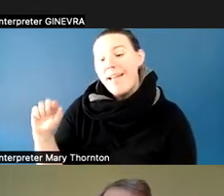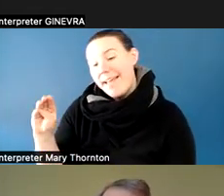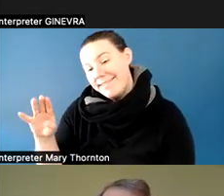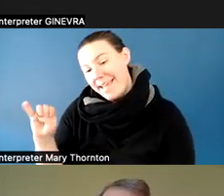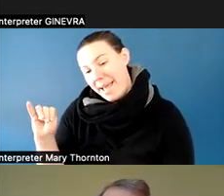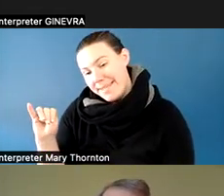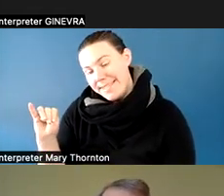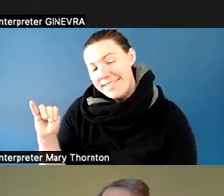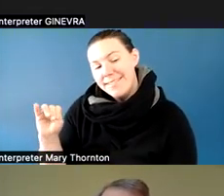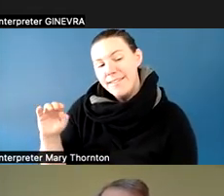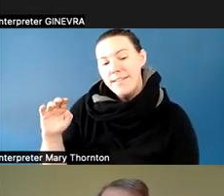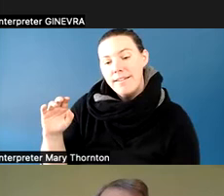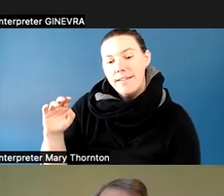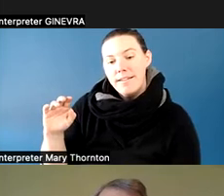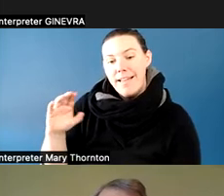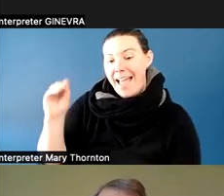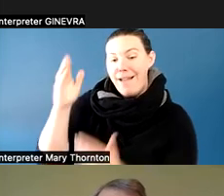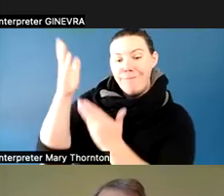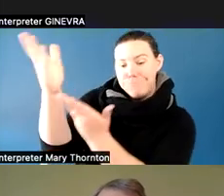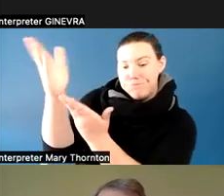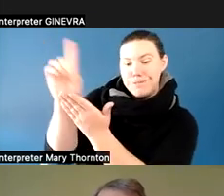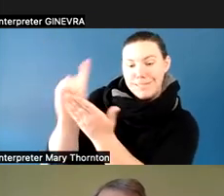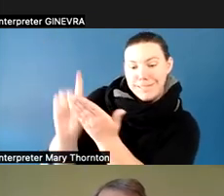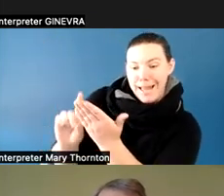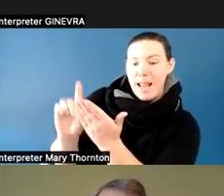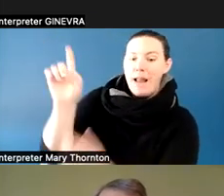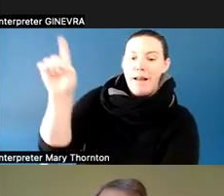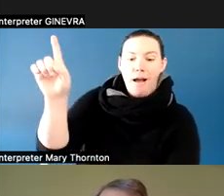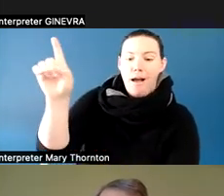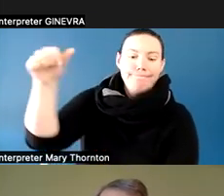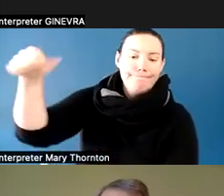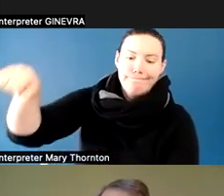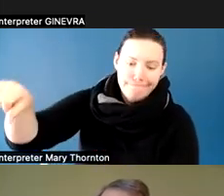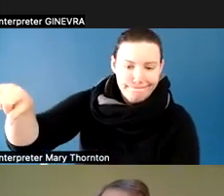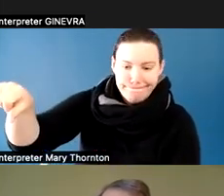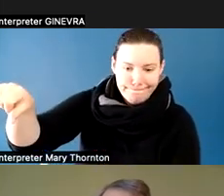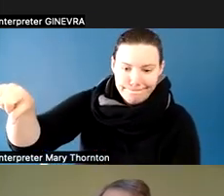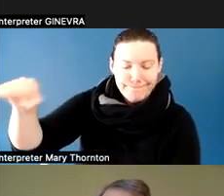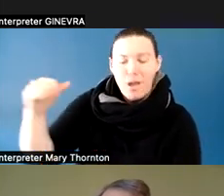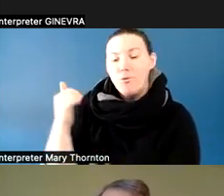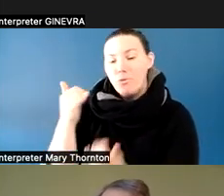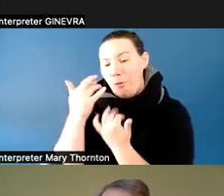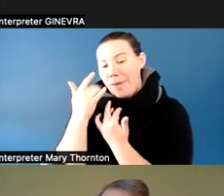And it was not funded. And so we waited another year, and we spruced that one up and turned it in.